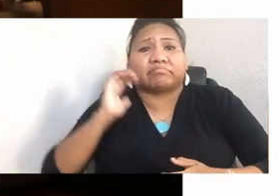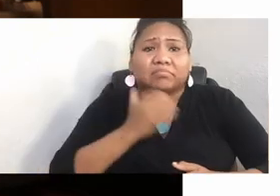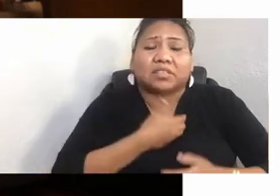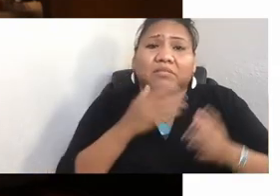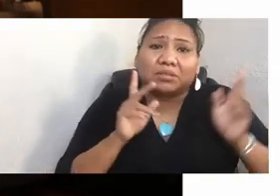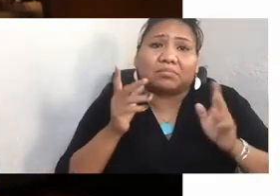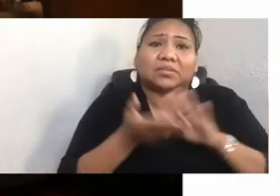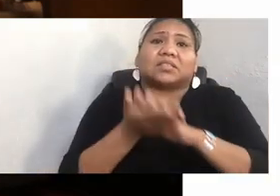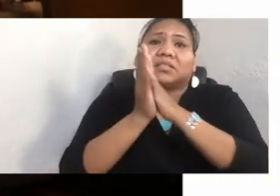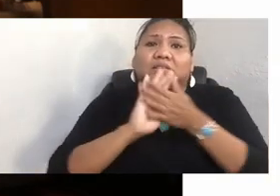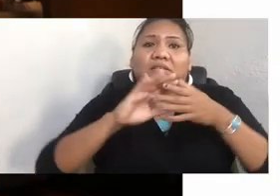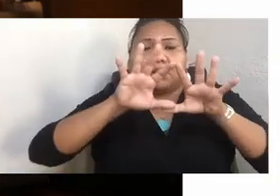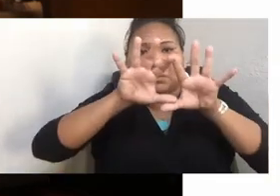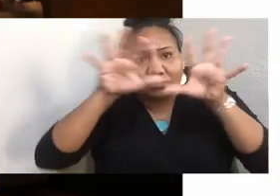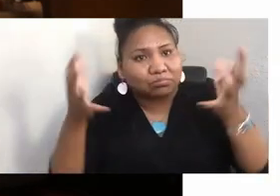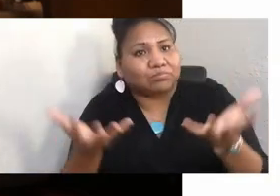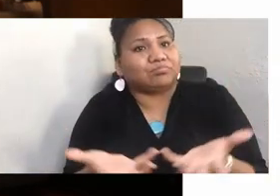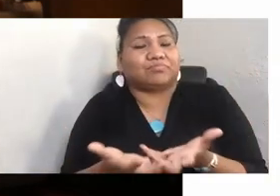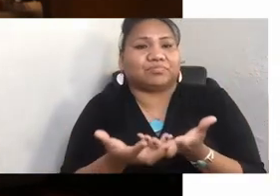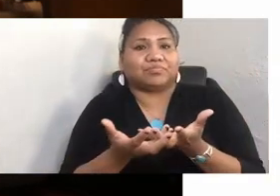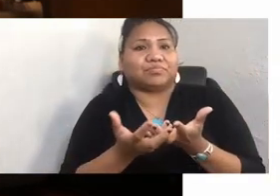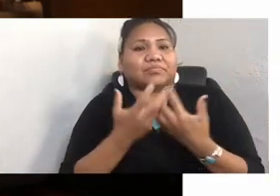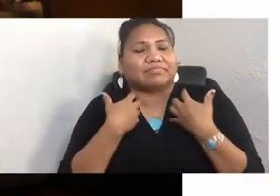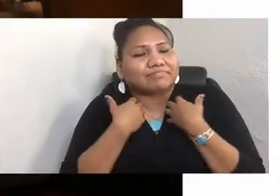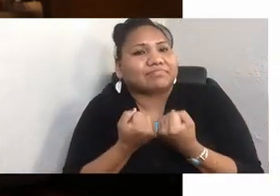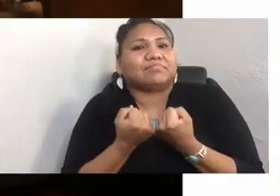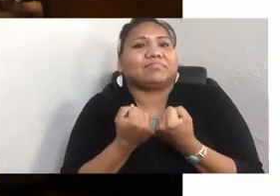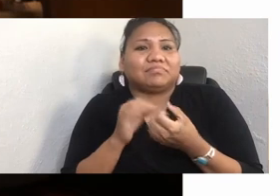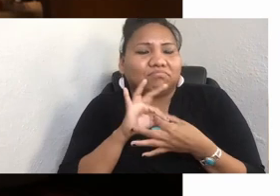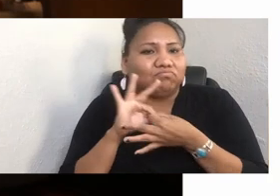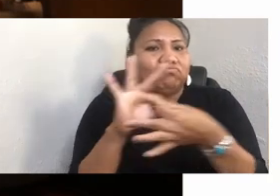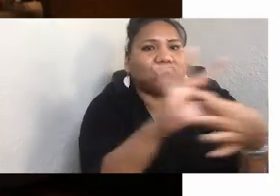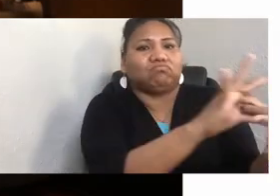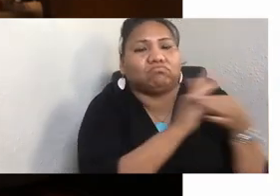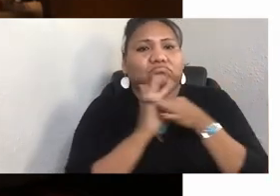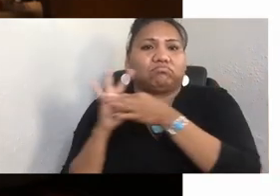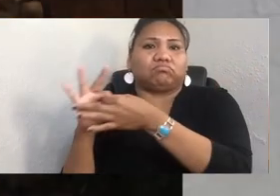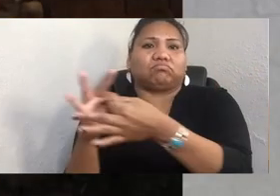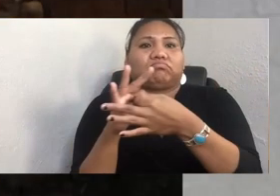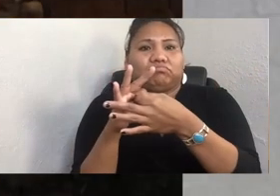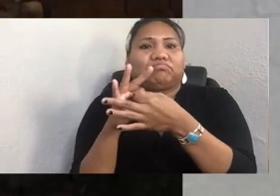healthy and connected, such as Well For Culture's Thosh Collins, who explained to me how,